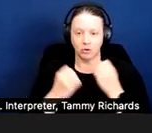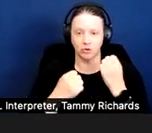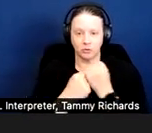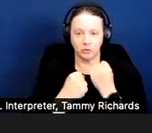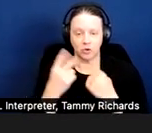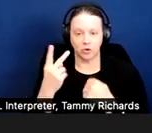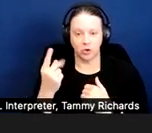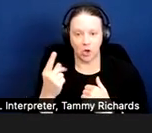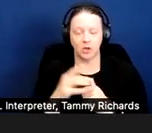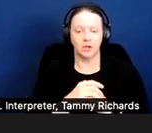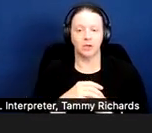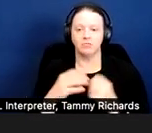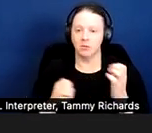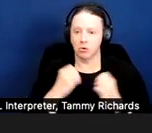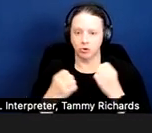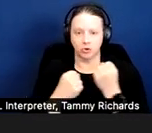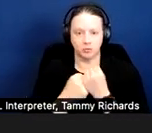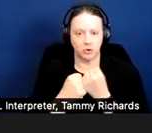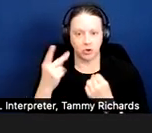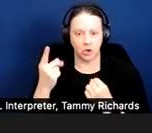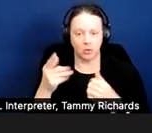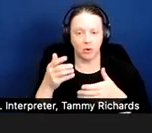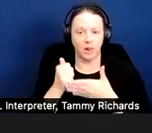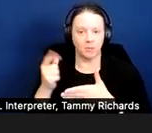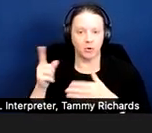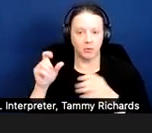The emotional support dog is going to help her be able to use and enjoy her housing.